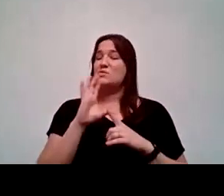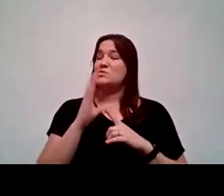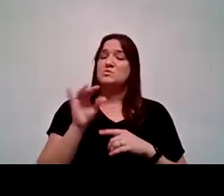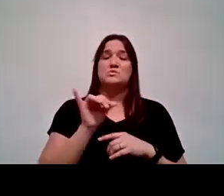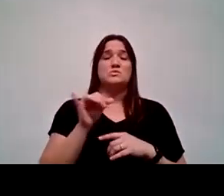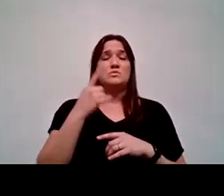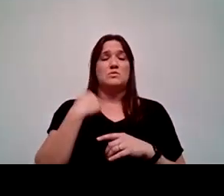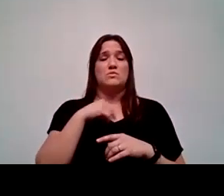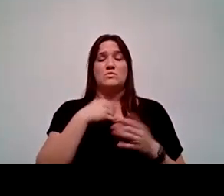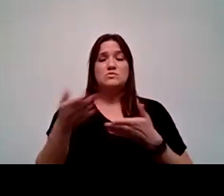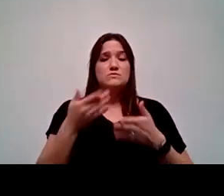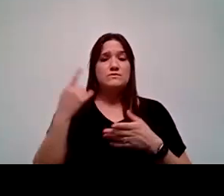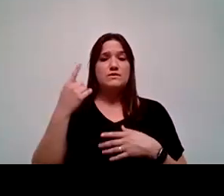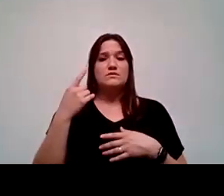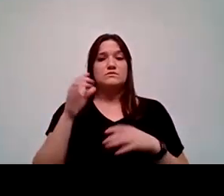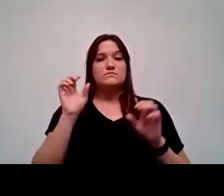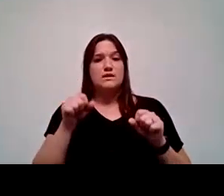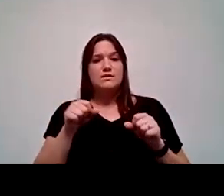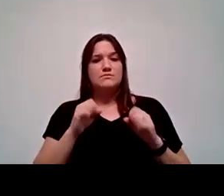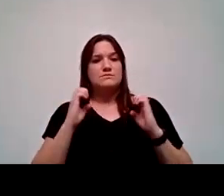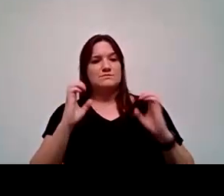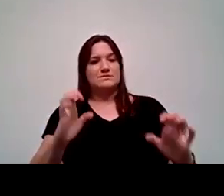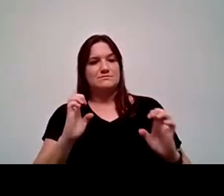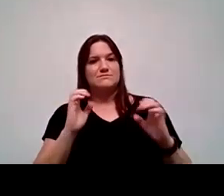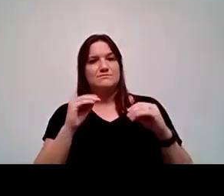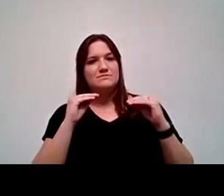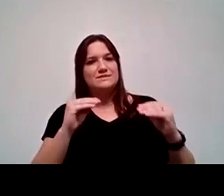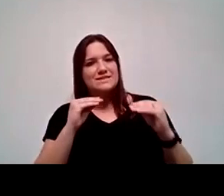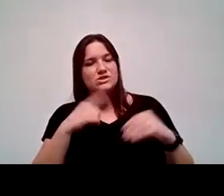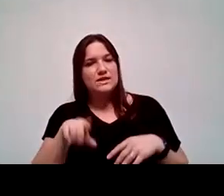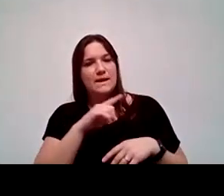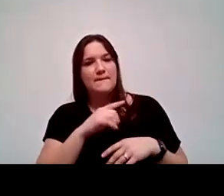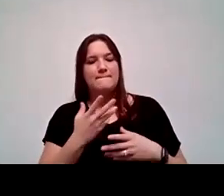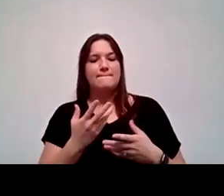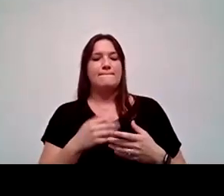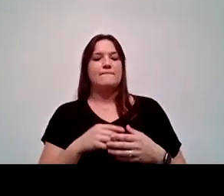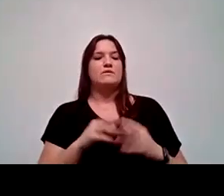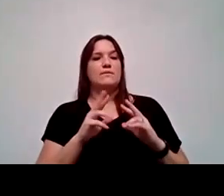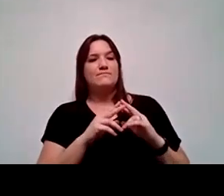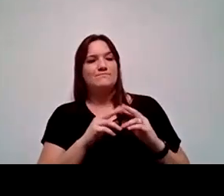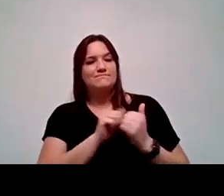that we're serving to be able to educate and make them partners in the education. I know some of us do.